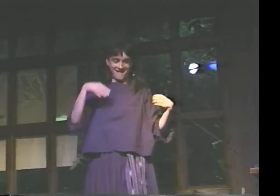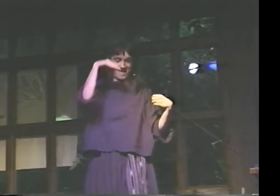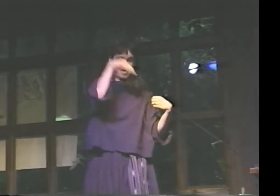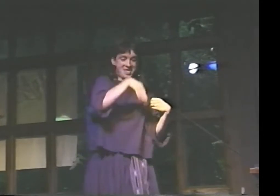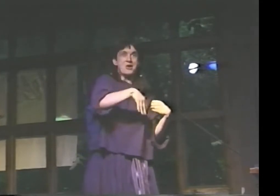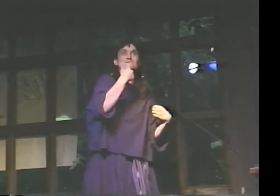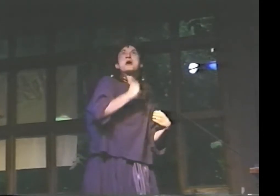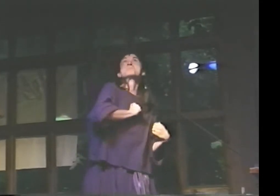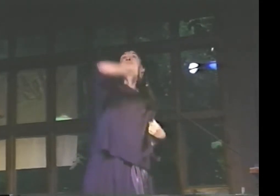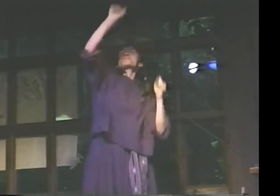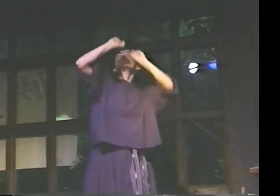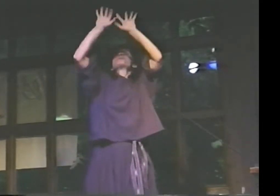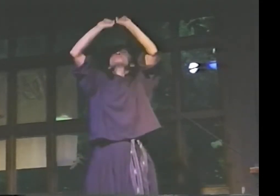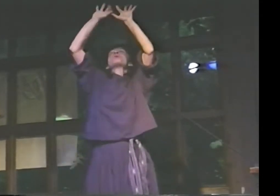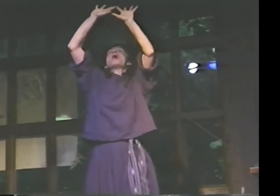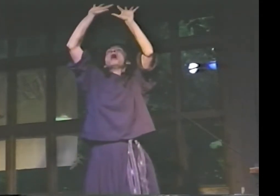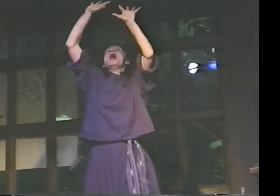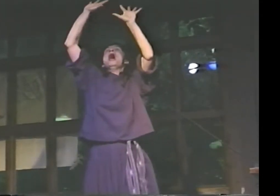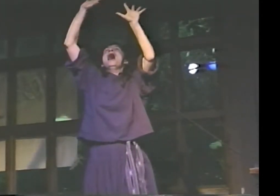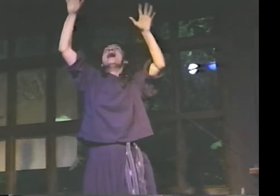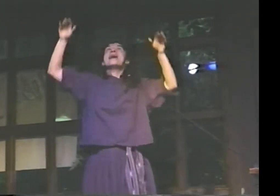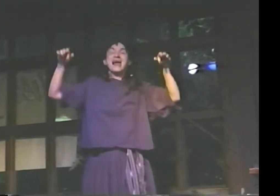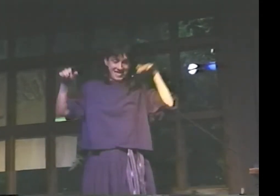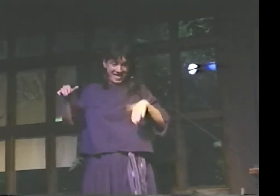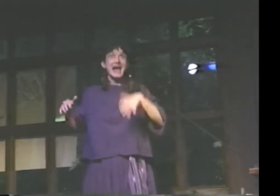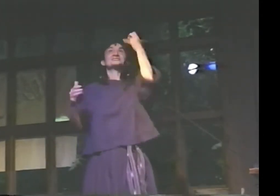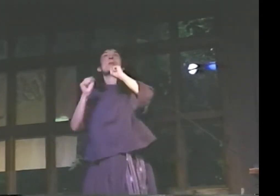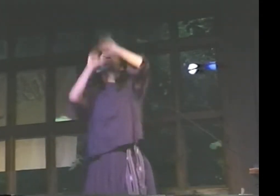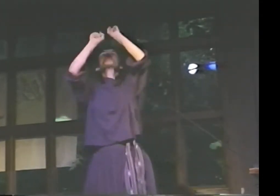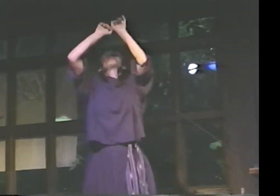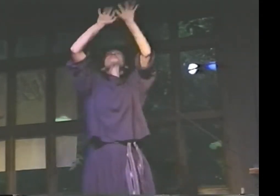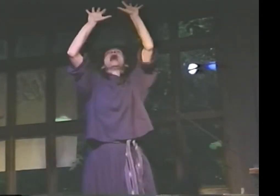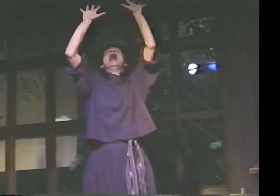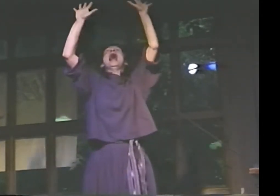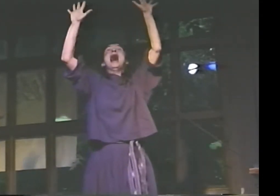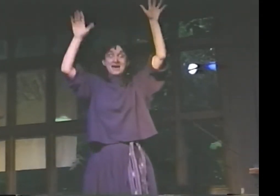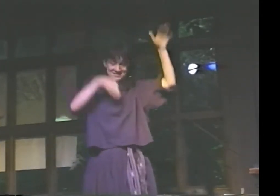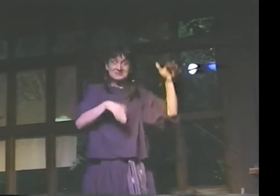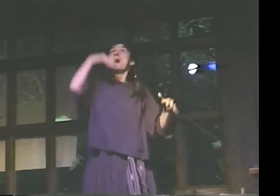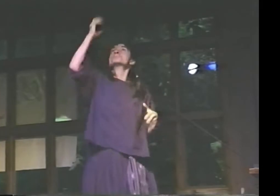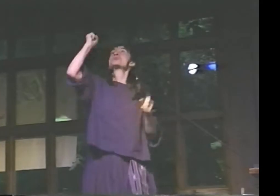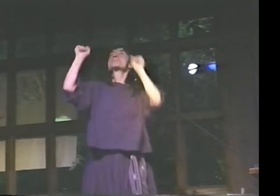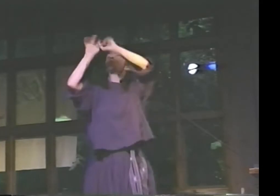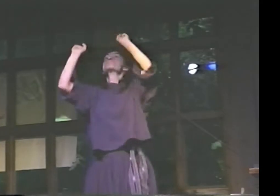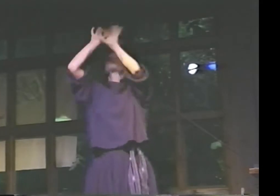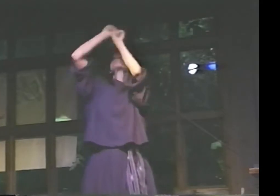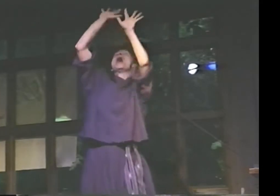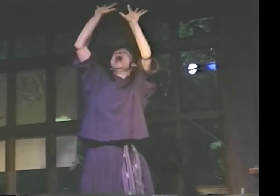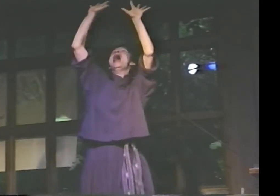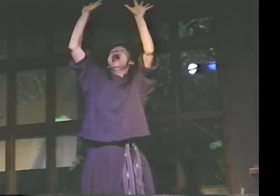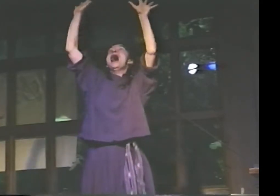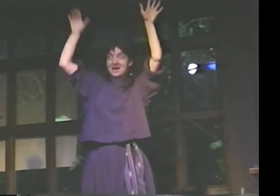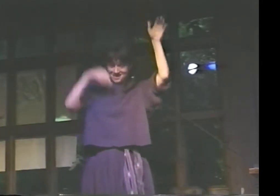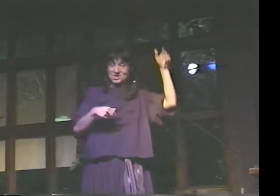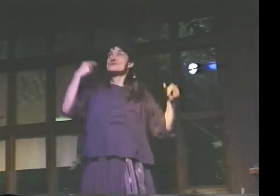RED. YELLOW. BLUE.